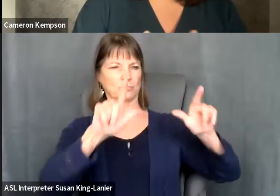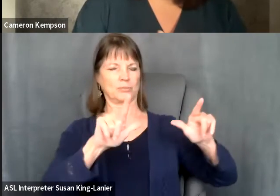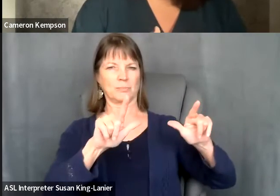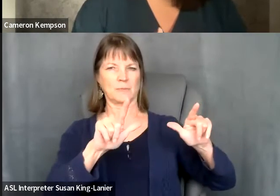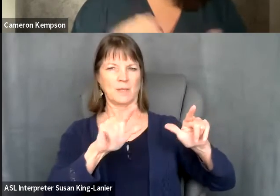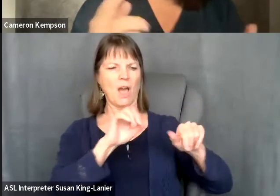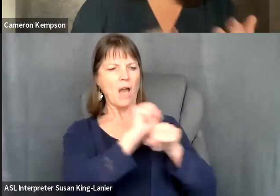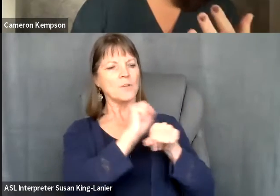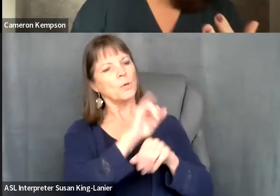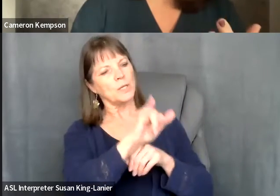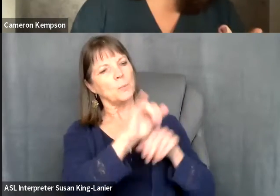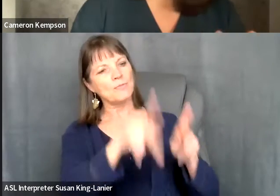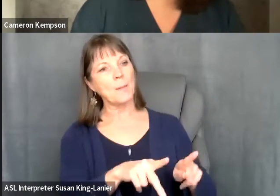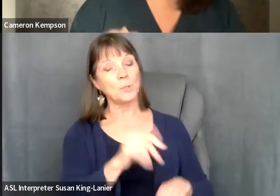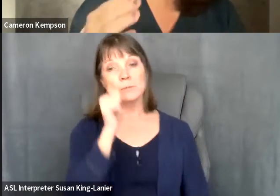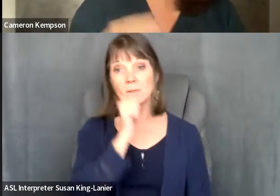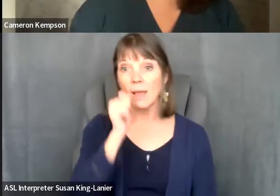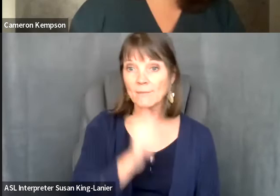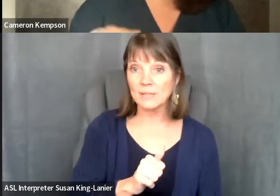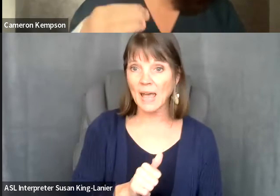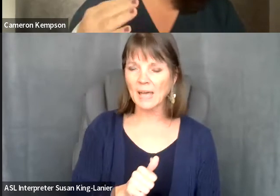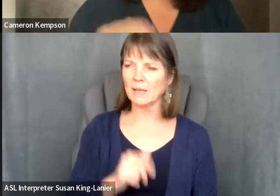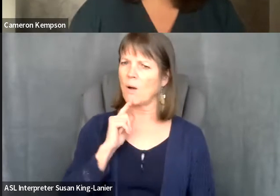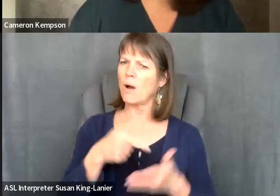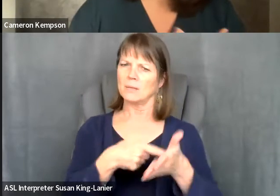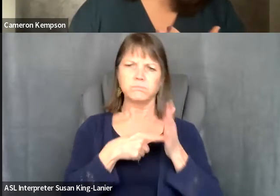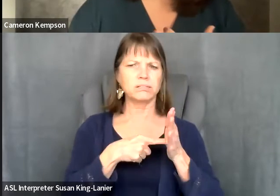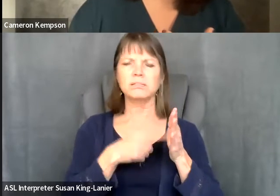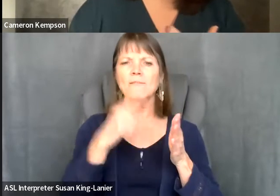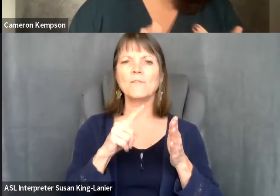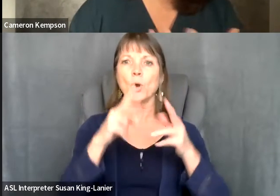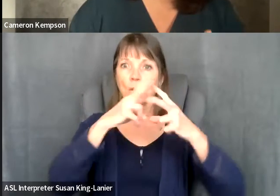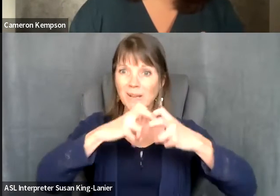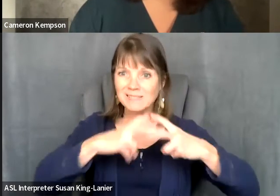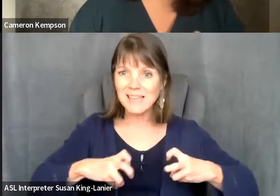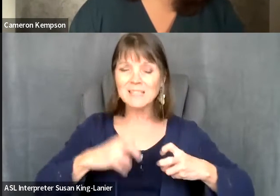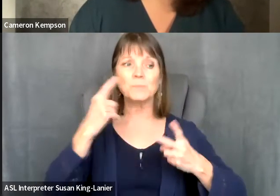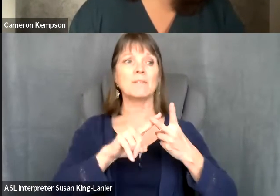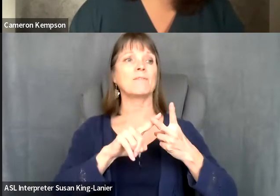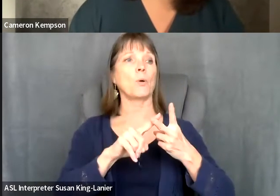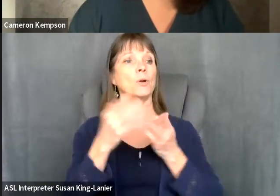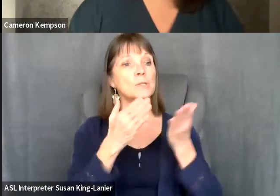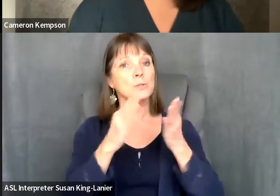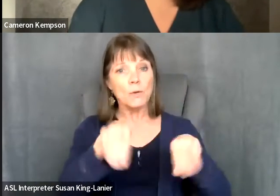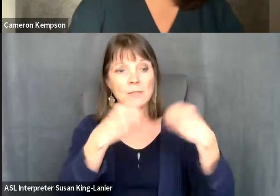and that's critical for assessment, right for assessment for service, provision for care, coordination, all of those things.